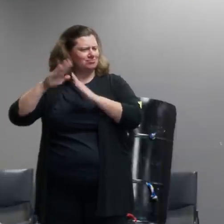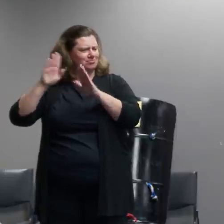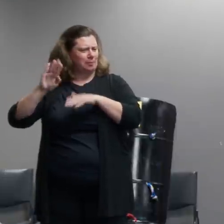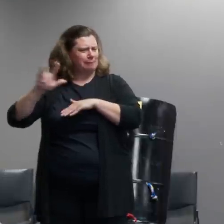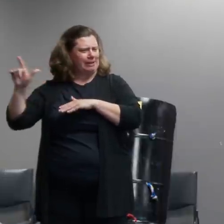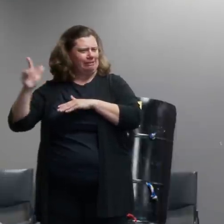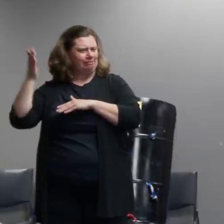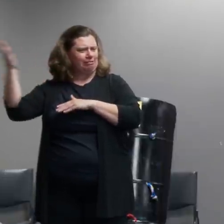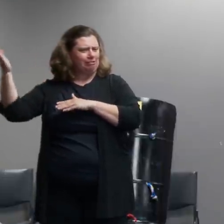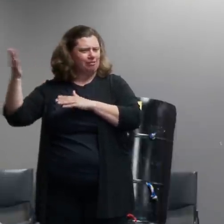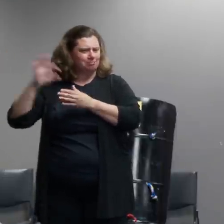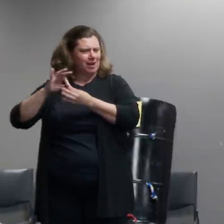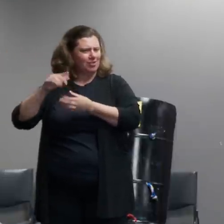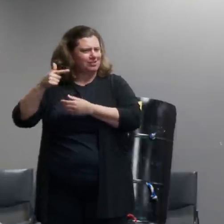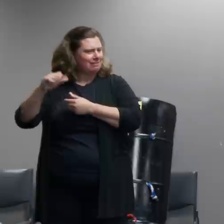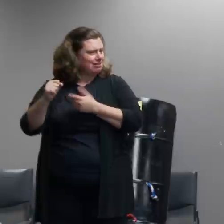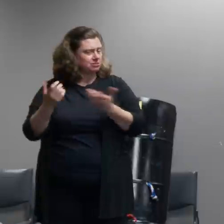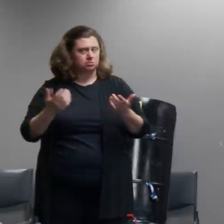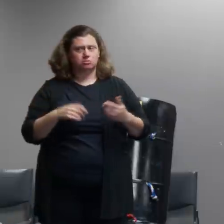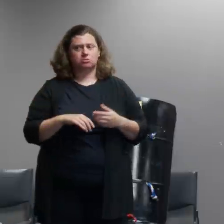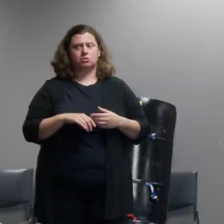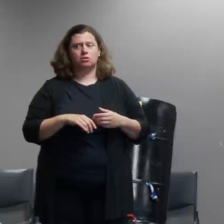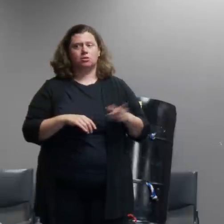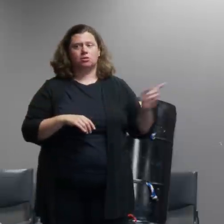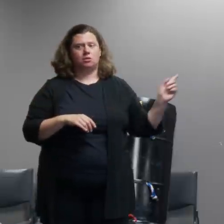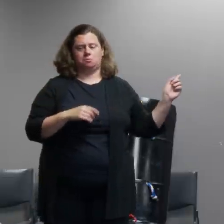use that because what i don't want to do and i want to be really